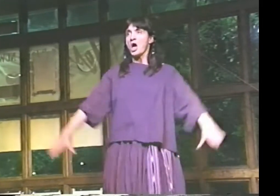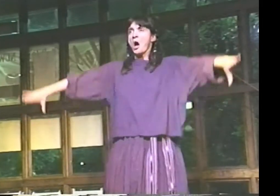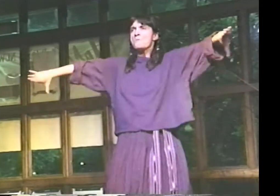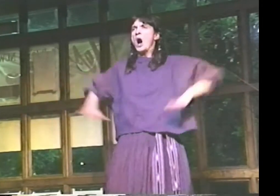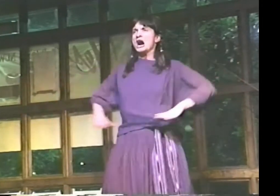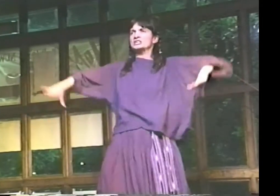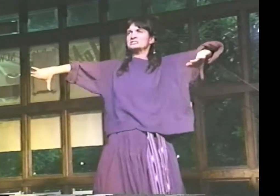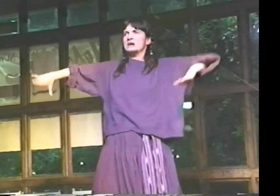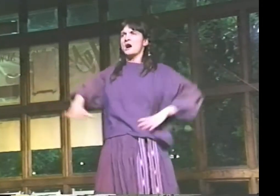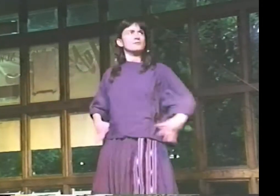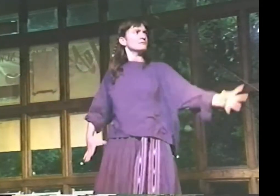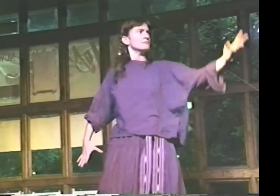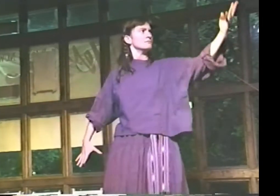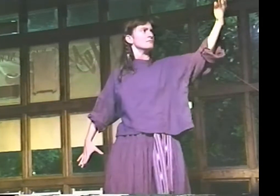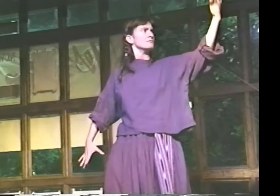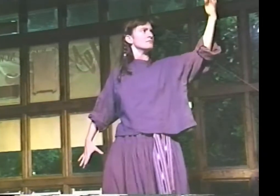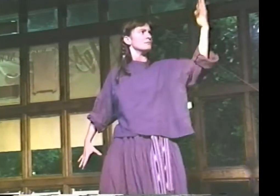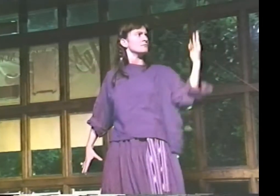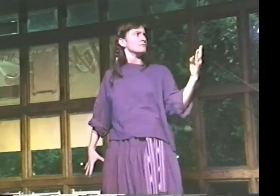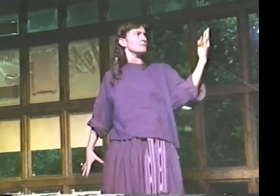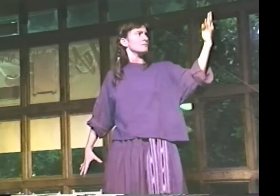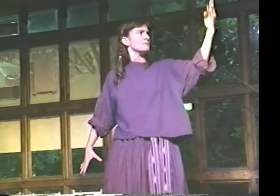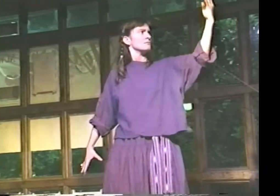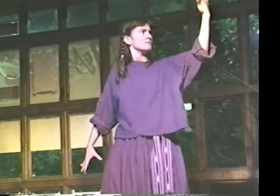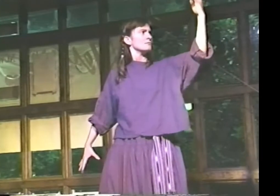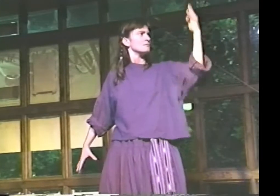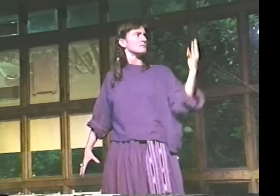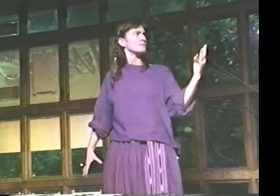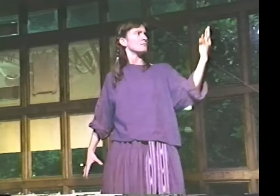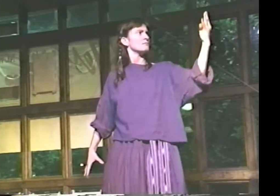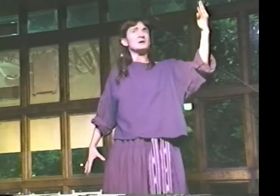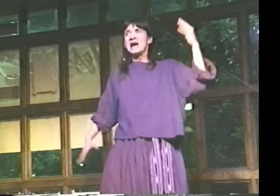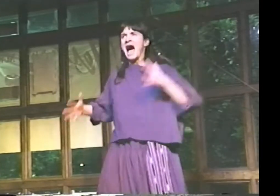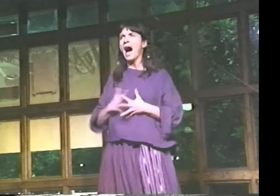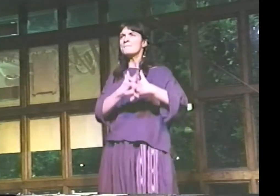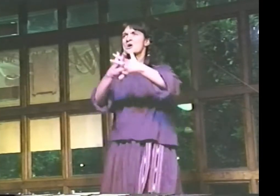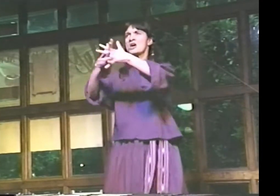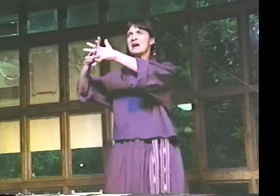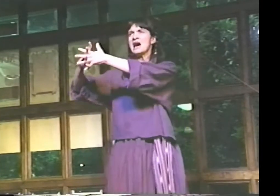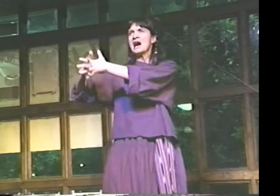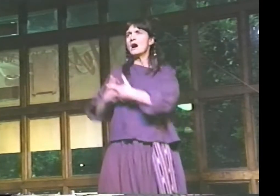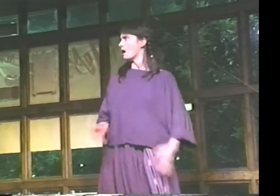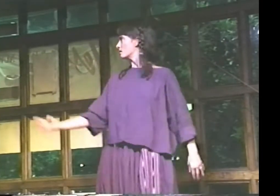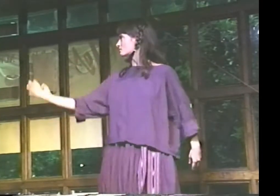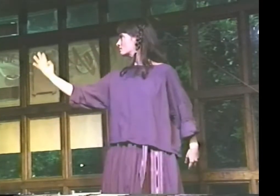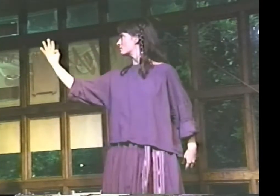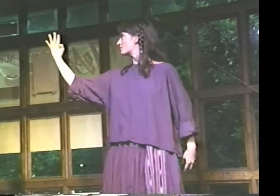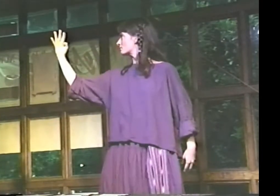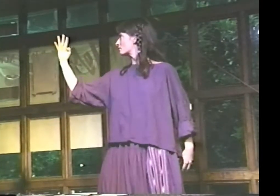RUSSIANS COME ON 4 BY 4. AMERICANS SAY THAT THEY'VE GOT MORE.